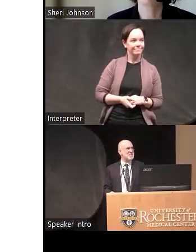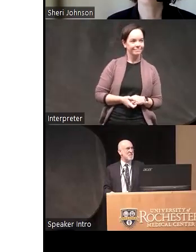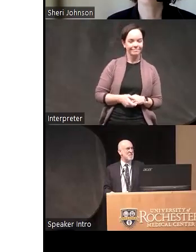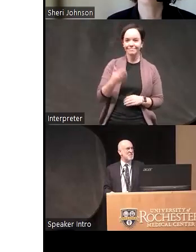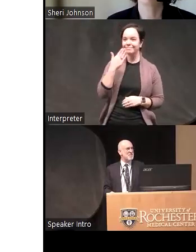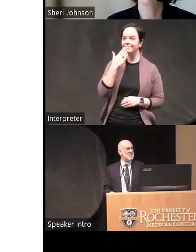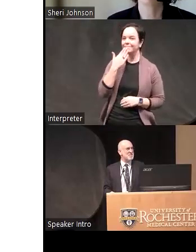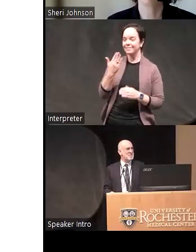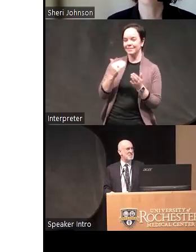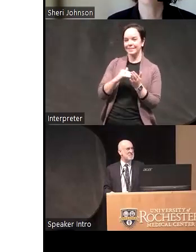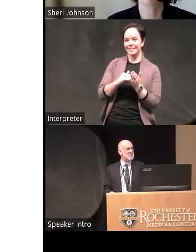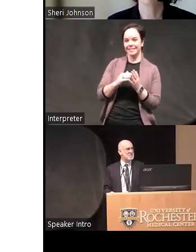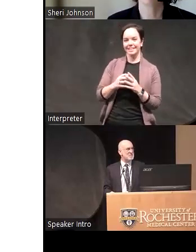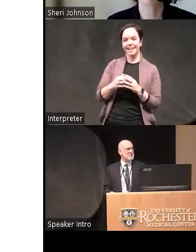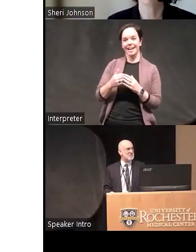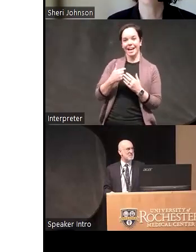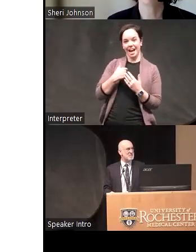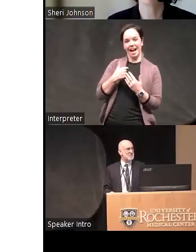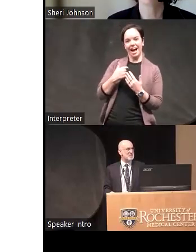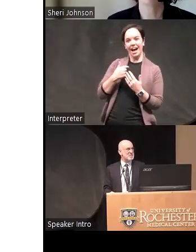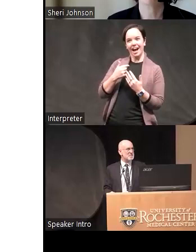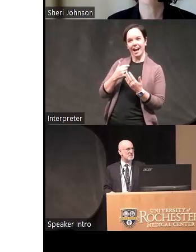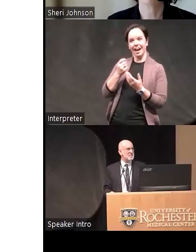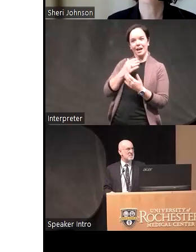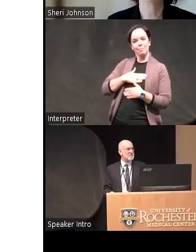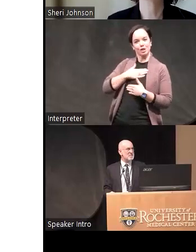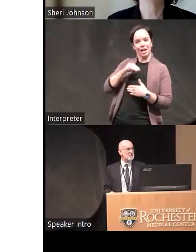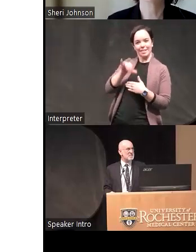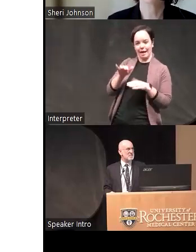thank you again I appreciate the Nuance of impulsivity and bipolar disorder I'm wondering